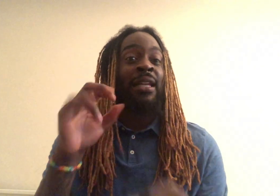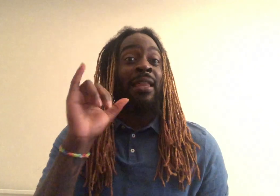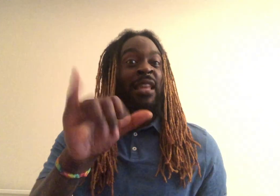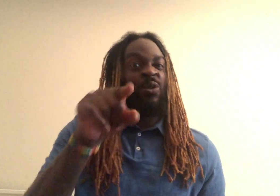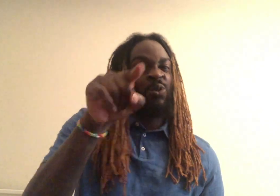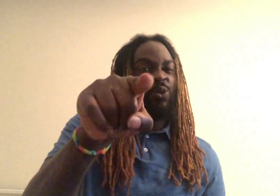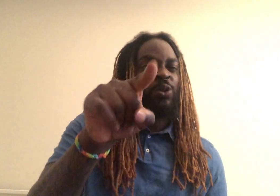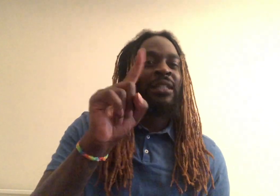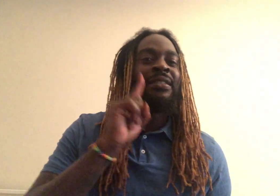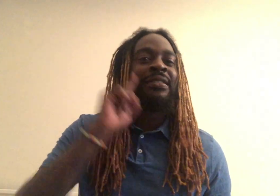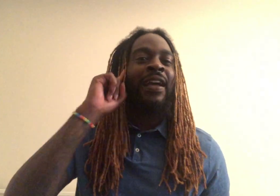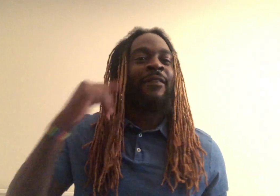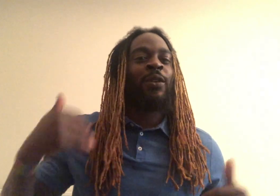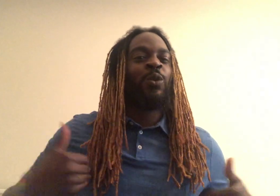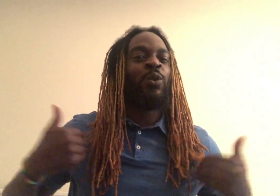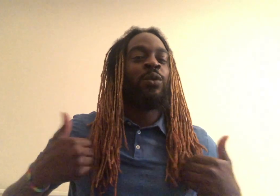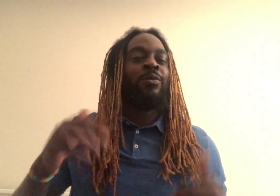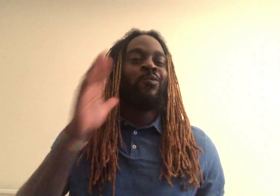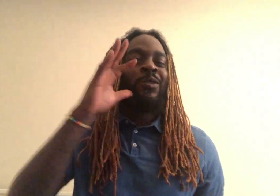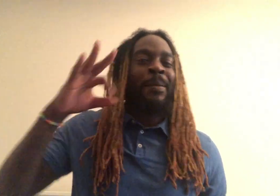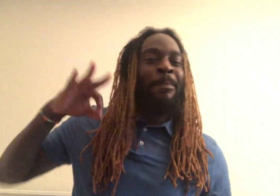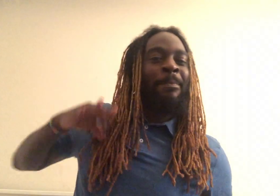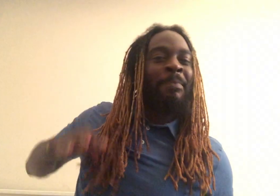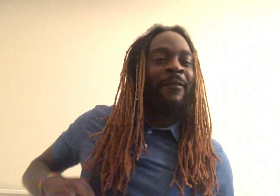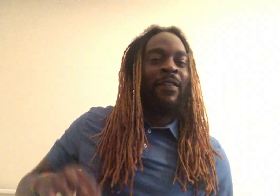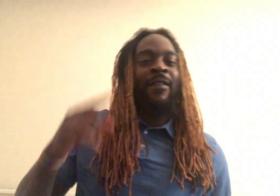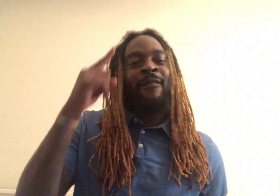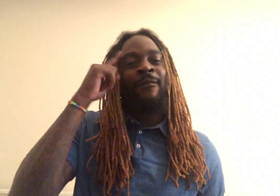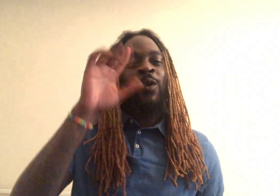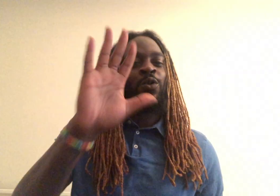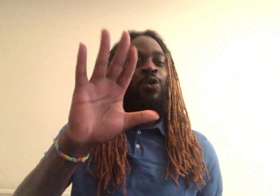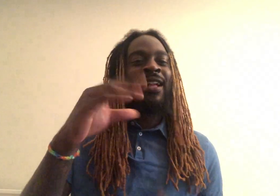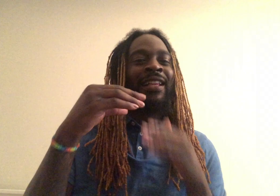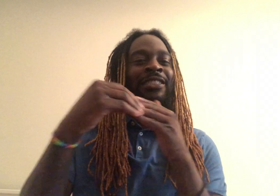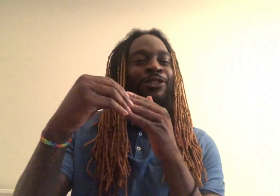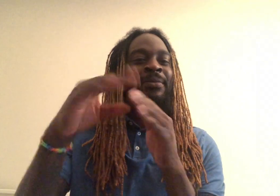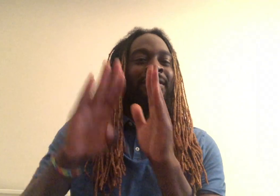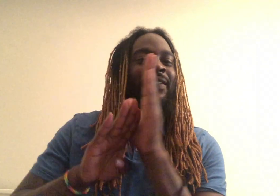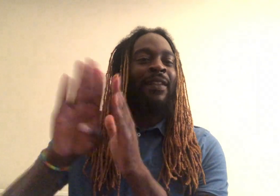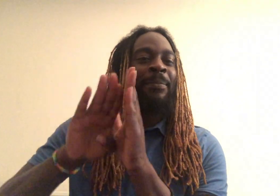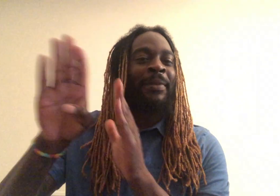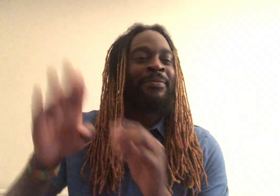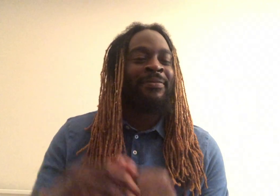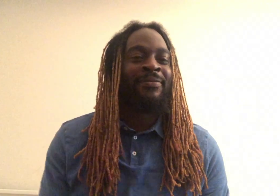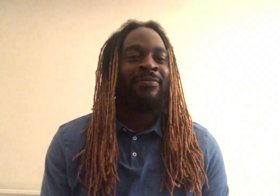that you, Deaf youth, will benefit for your leadership development.